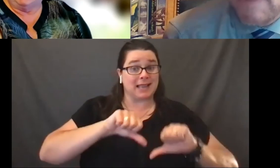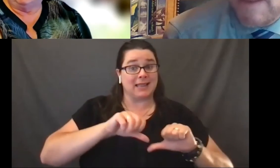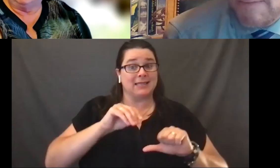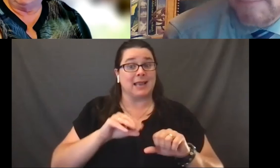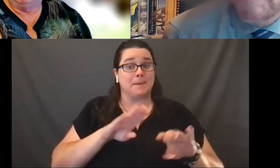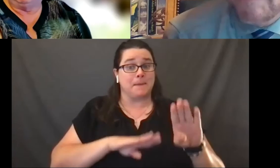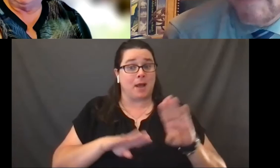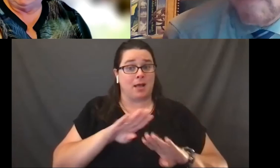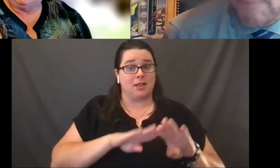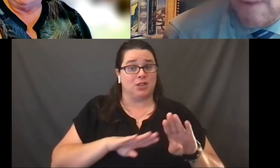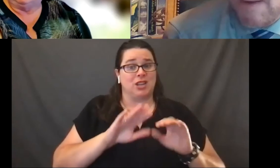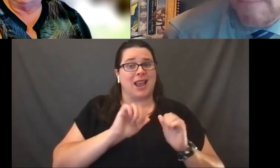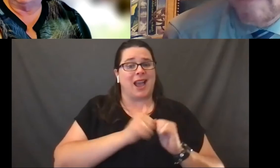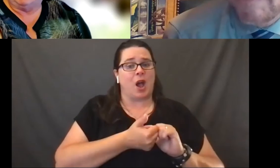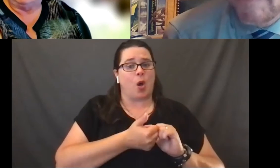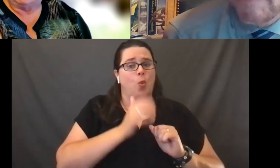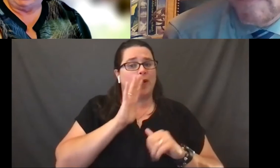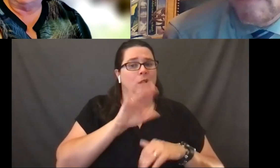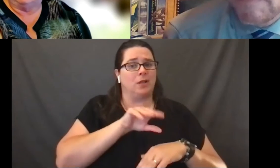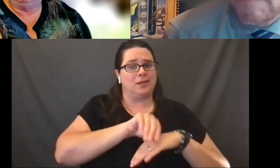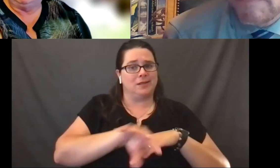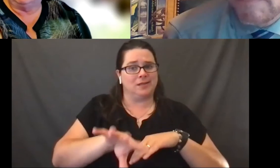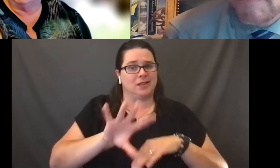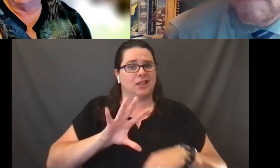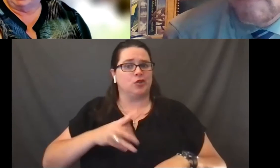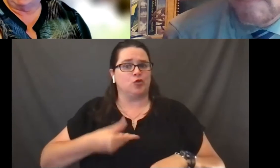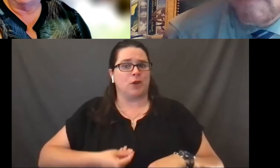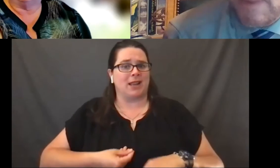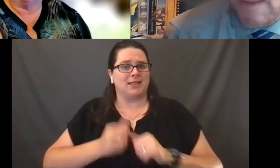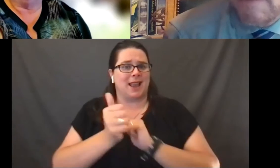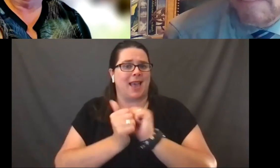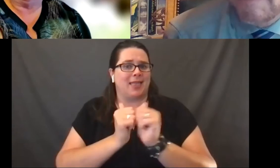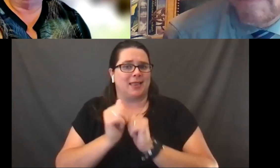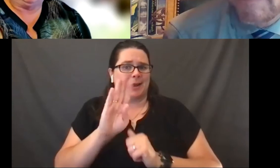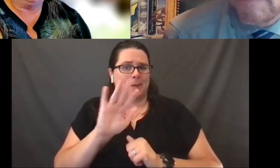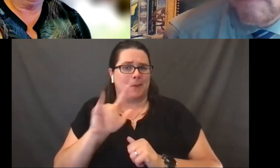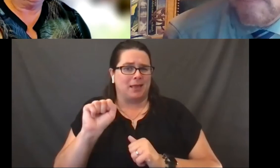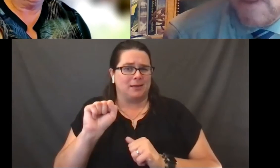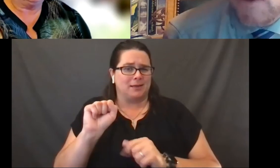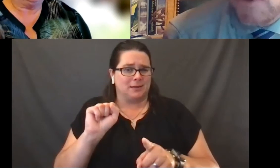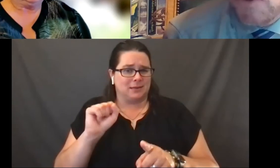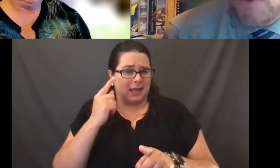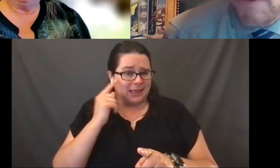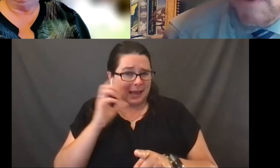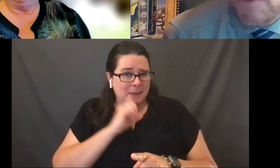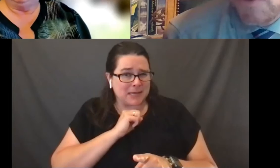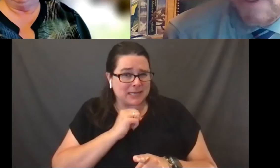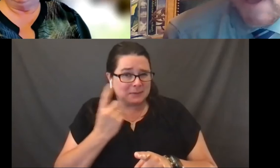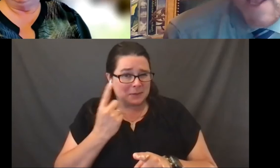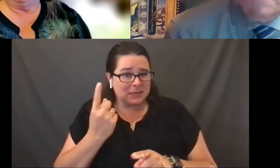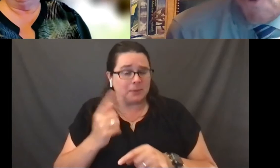and how they will play in the trans athlete bills? I think I missed something. Sure, sure.